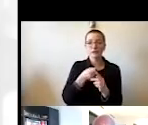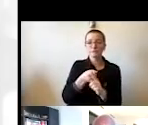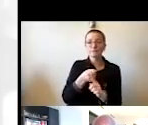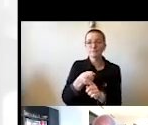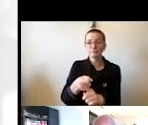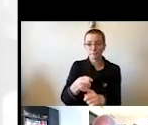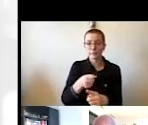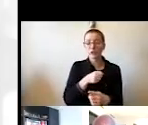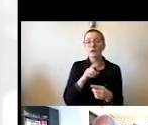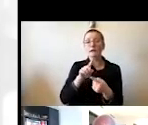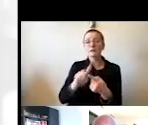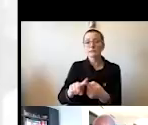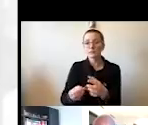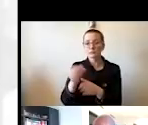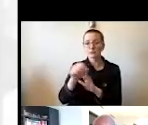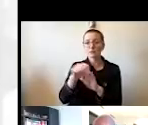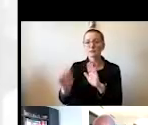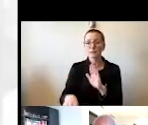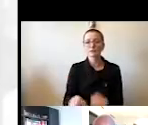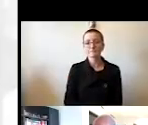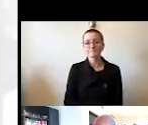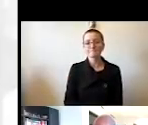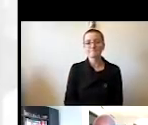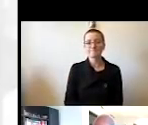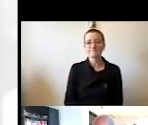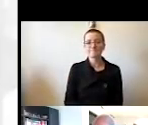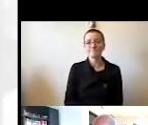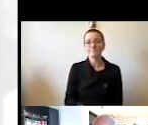So, so far, our state budget has remained stable,